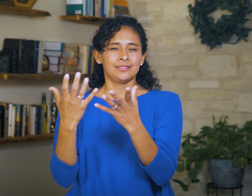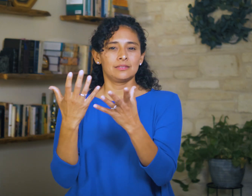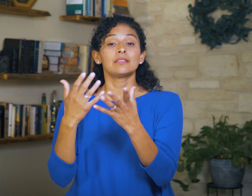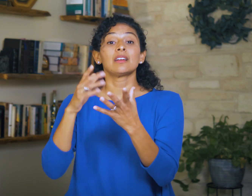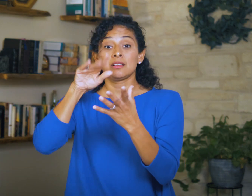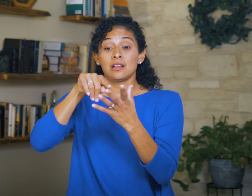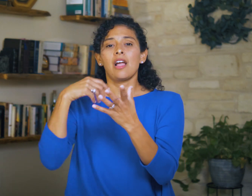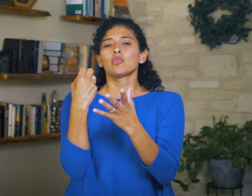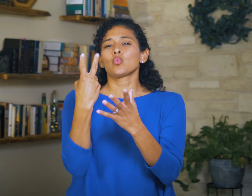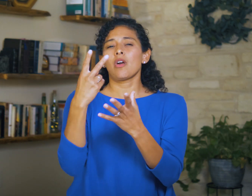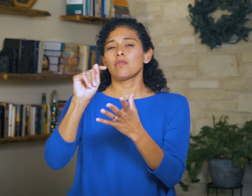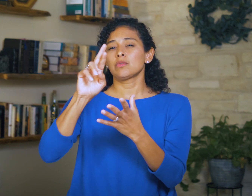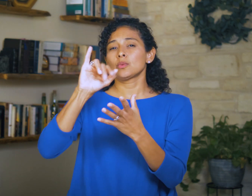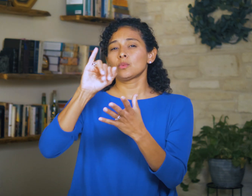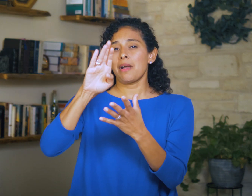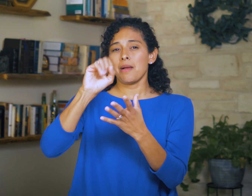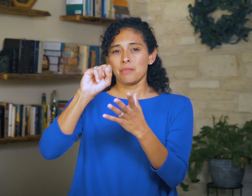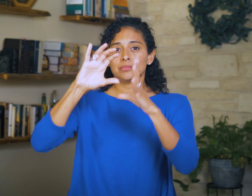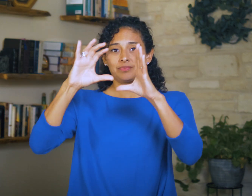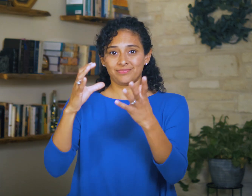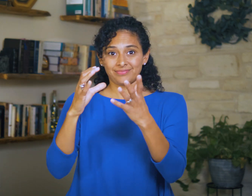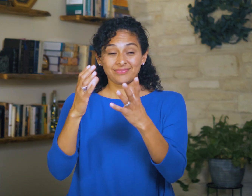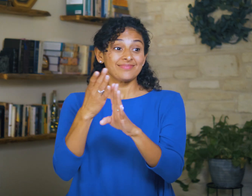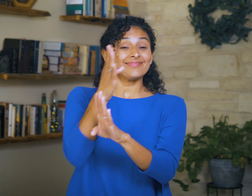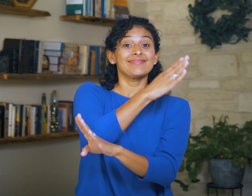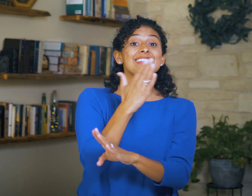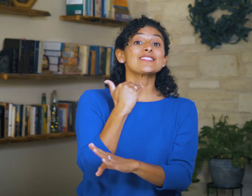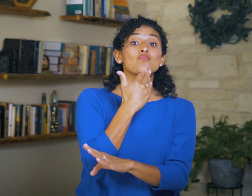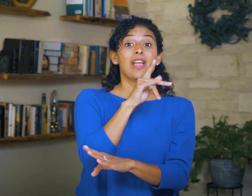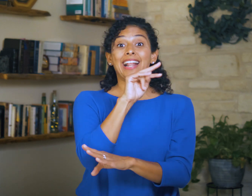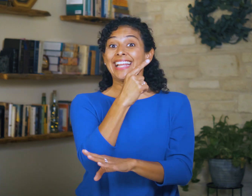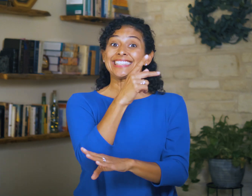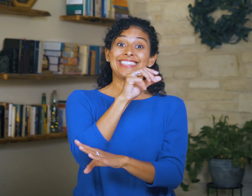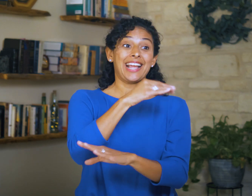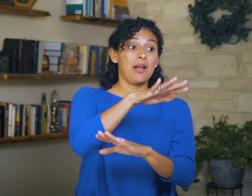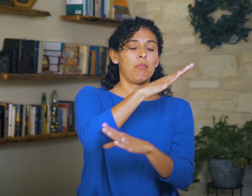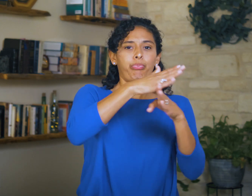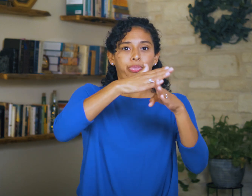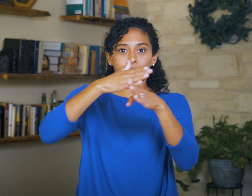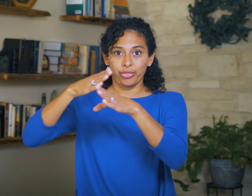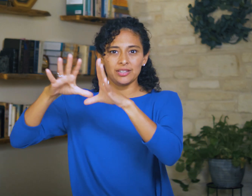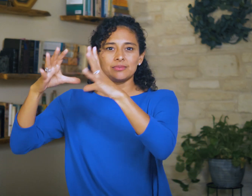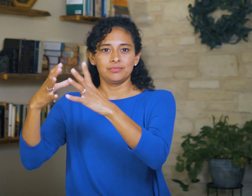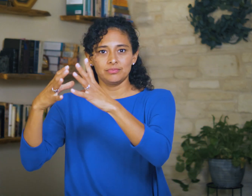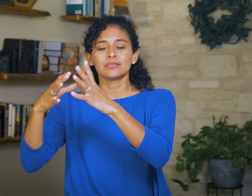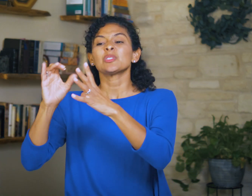all 12 tribes—from Israel the kingdom, after the split.